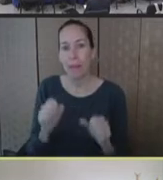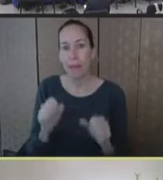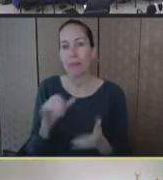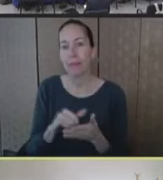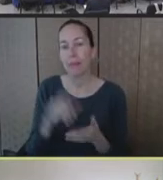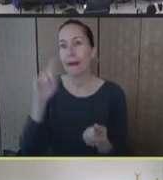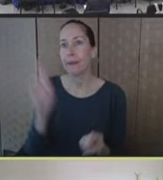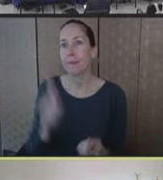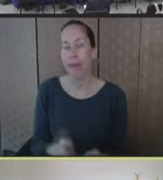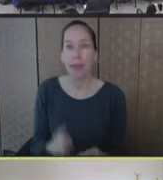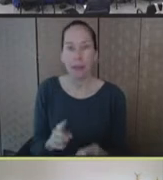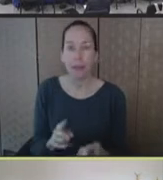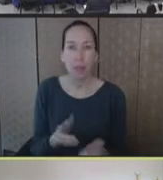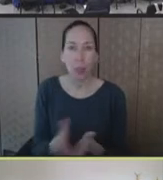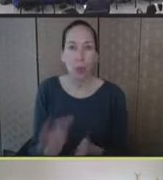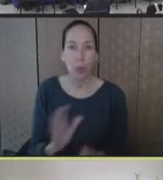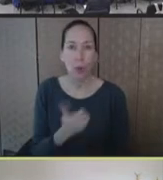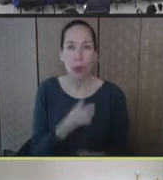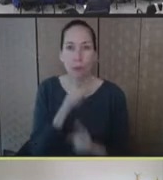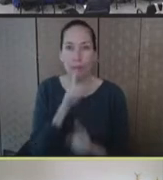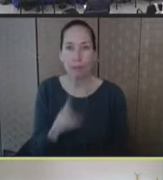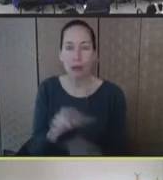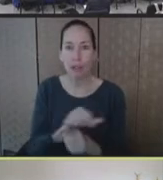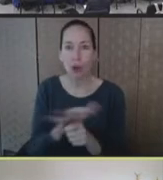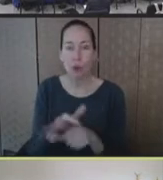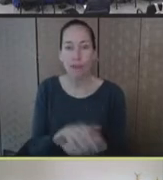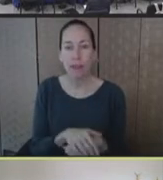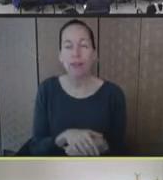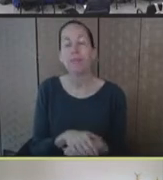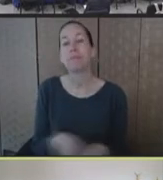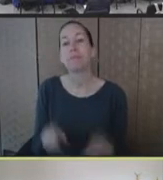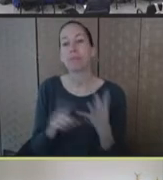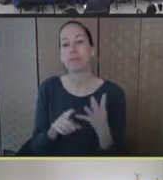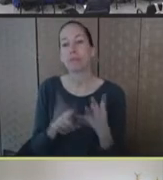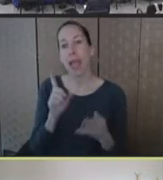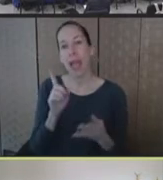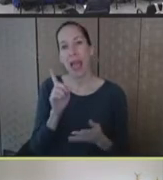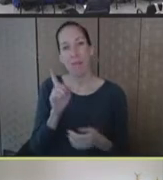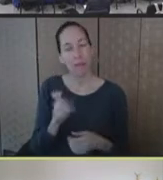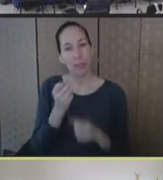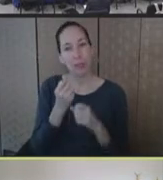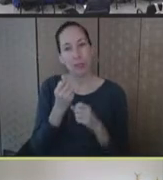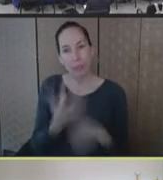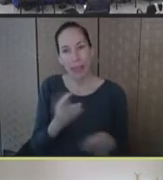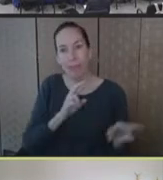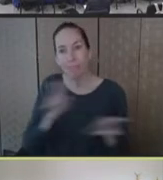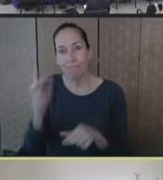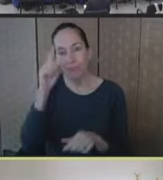to COVID, and prepare for the future. Prepare for the unknown, whether it's manmade or natural,